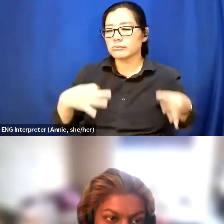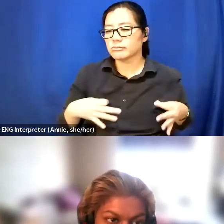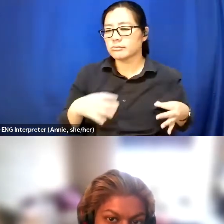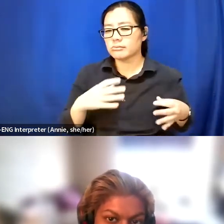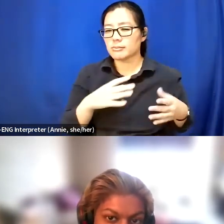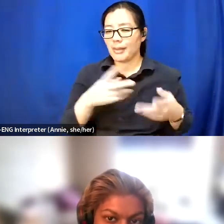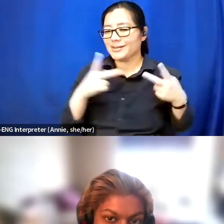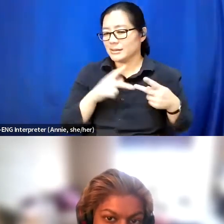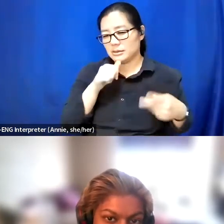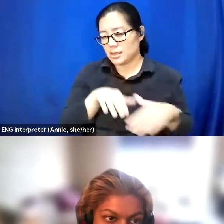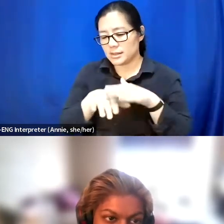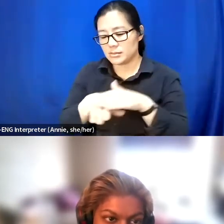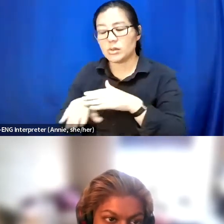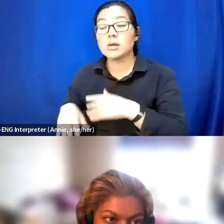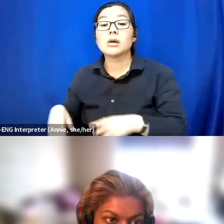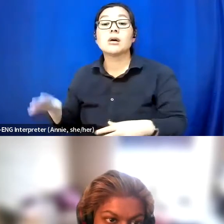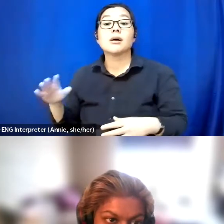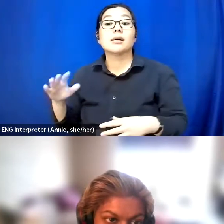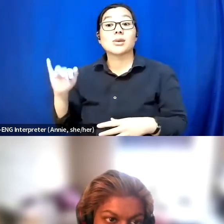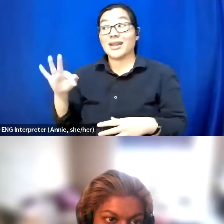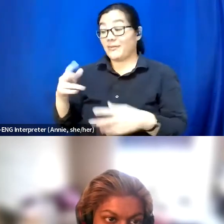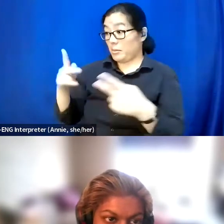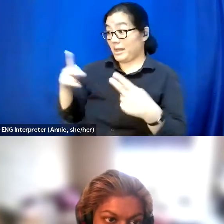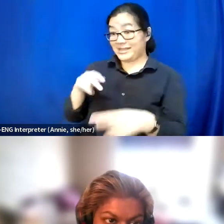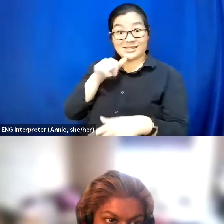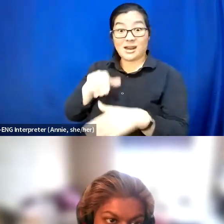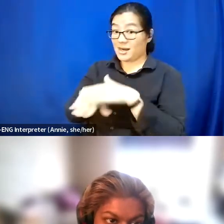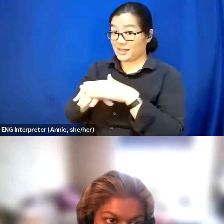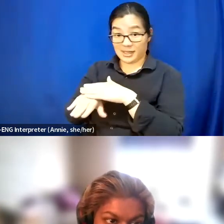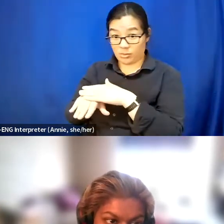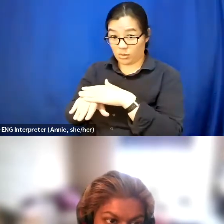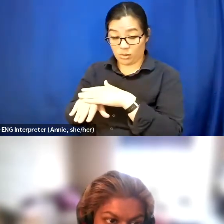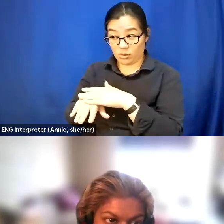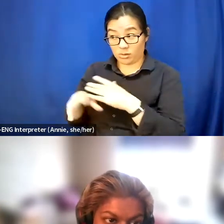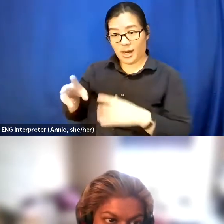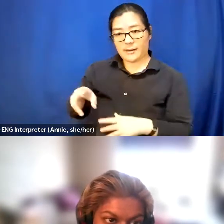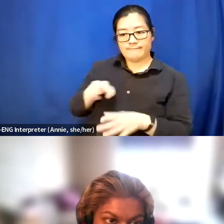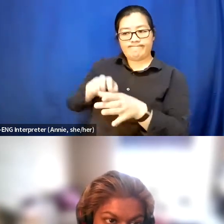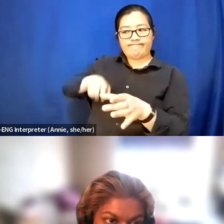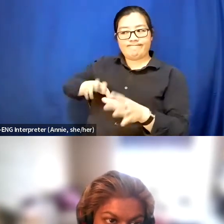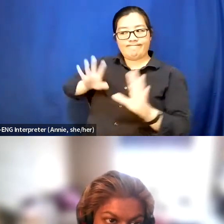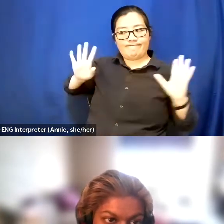And if it's not, kind of calling that out and ensuring that in the future, the brands doing the best.